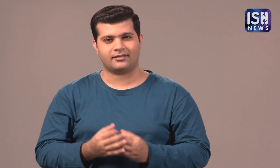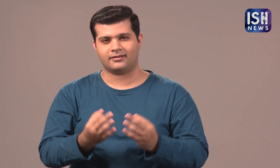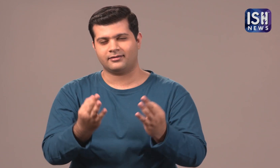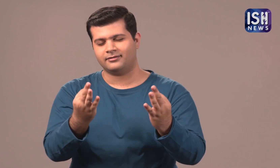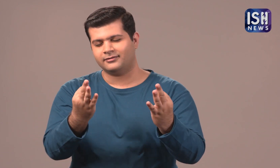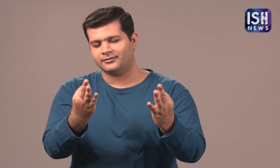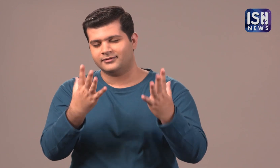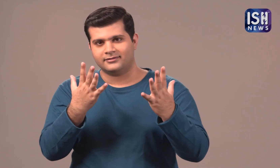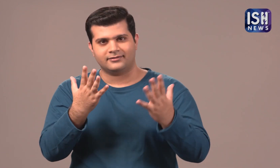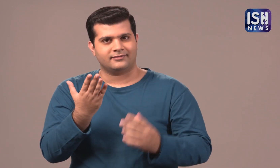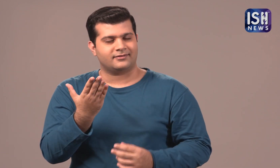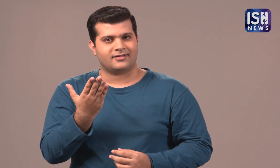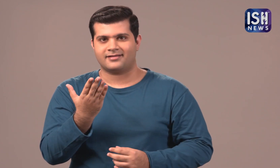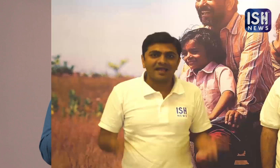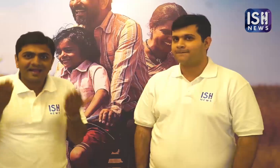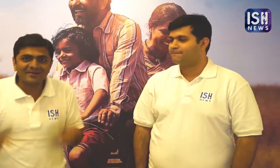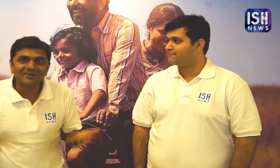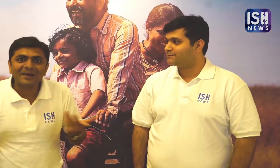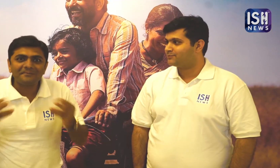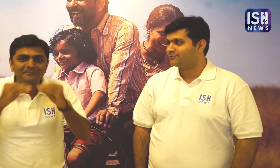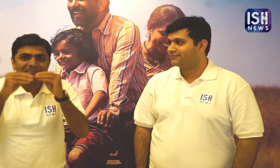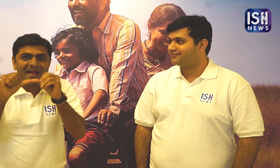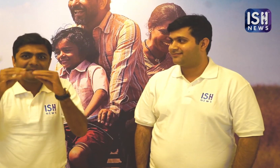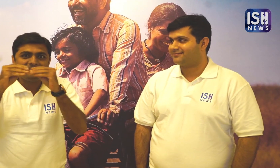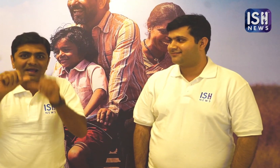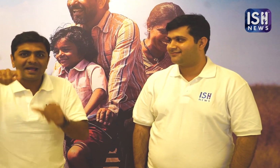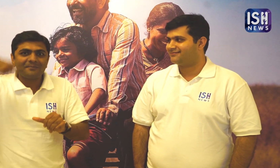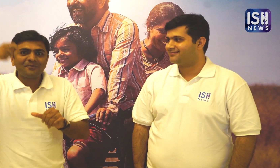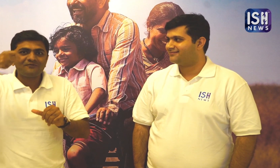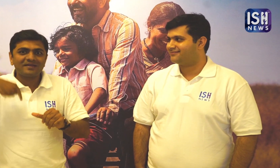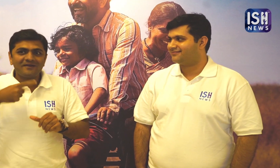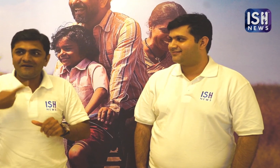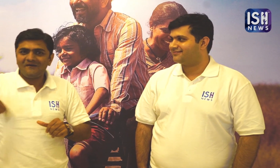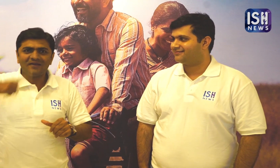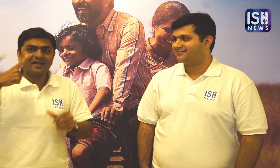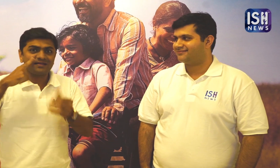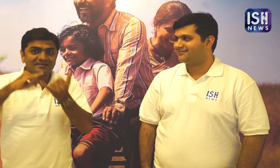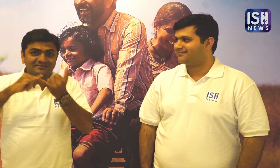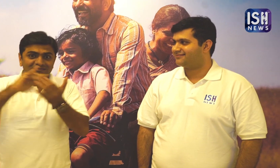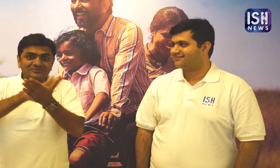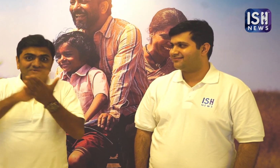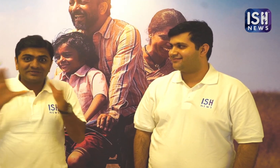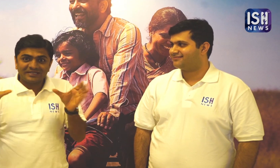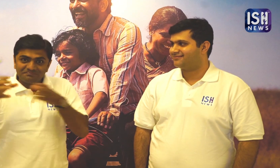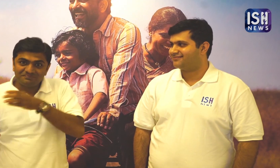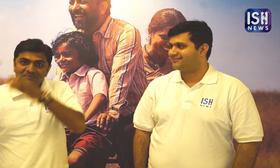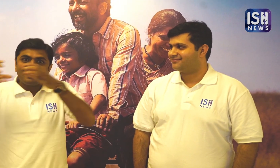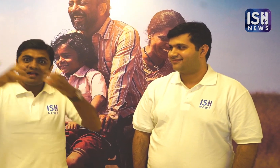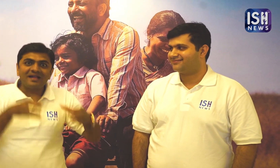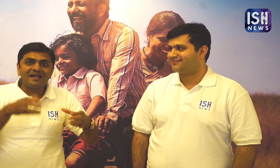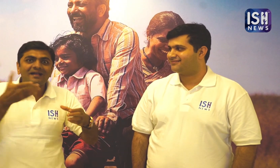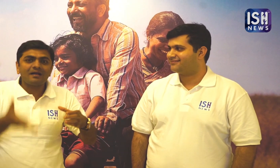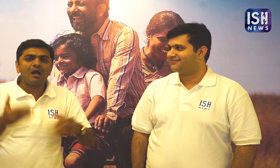It was too good! The ISH team came to watch the Baba movie